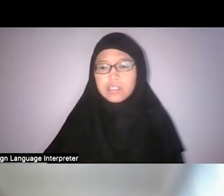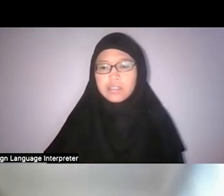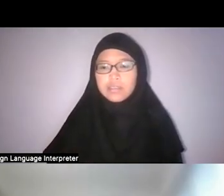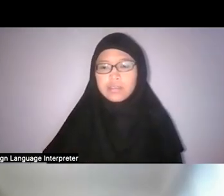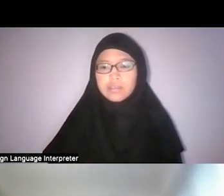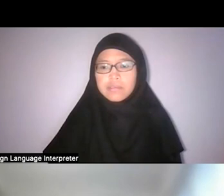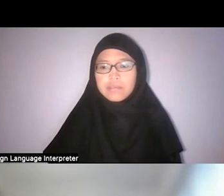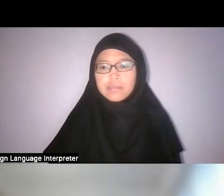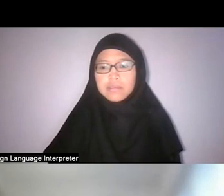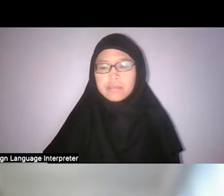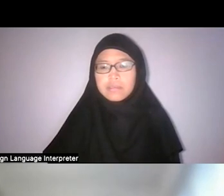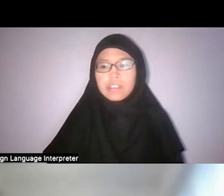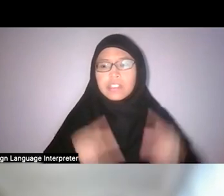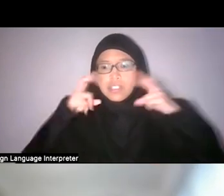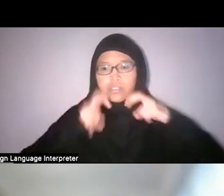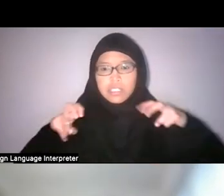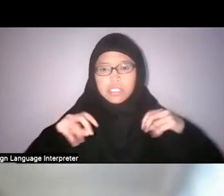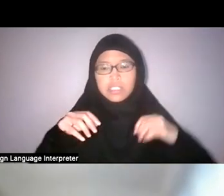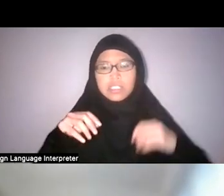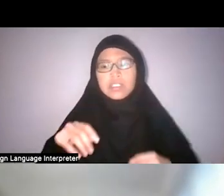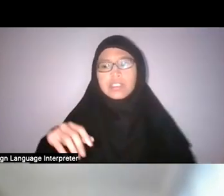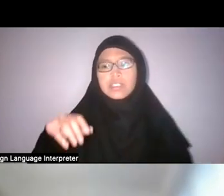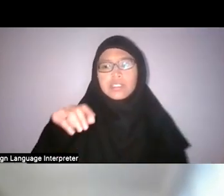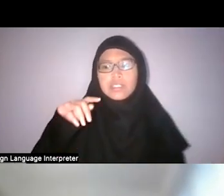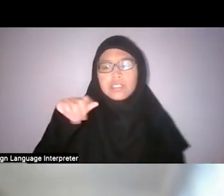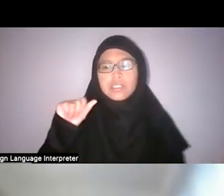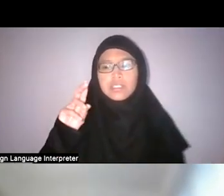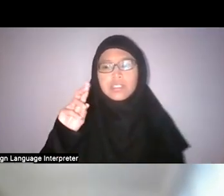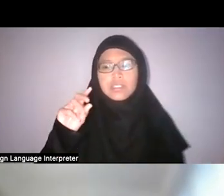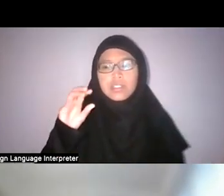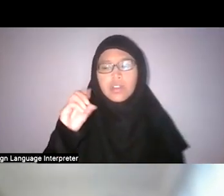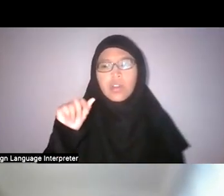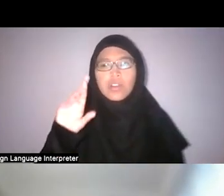actually, researching the orchid has strangely helped me to start